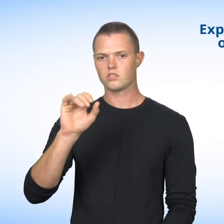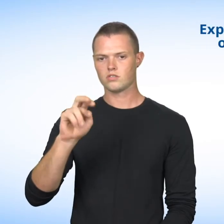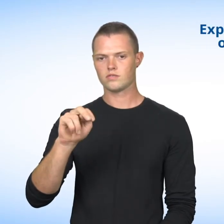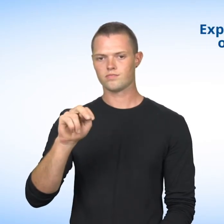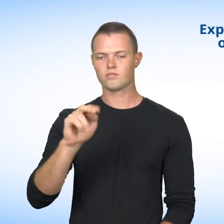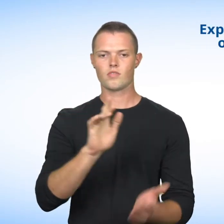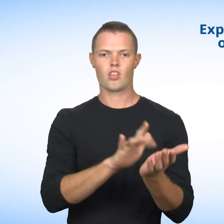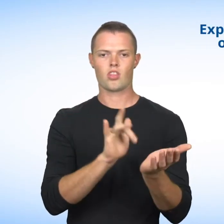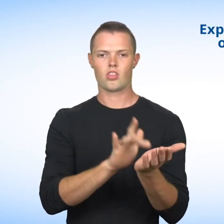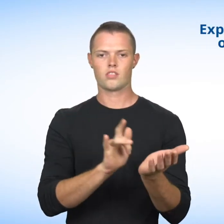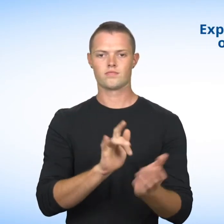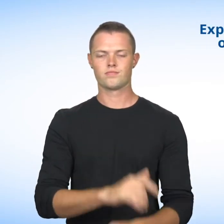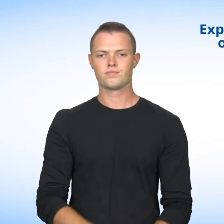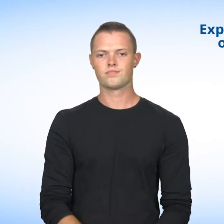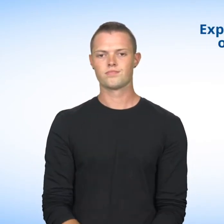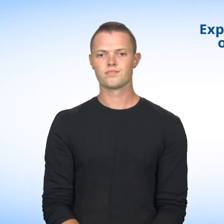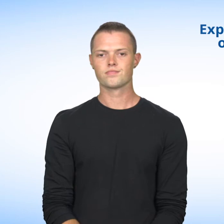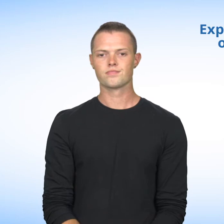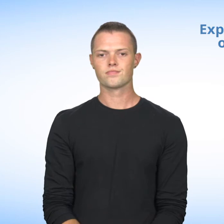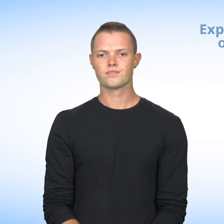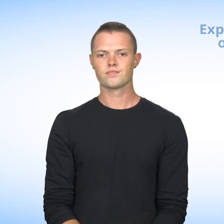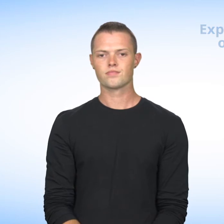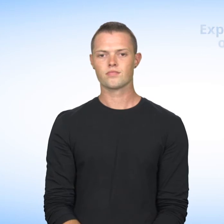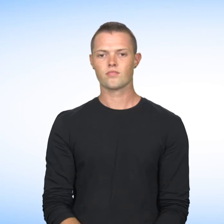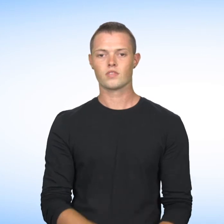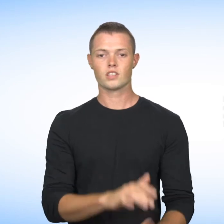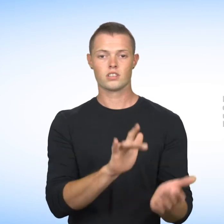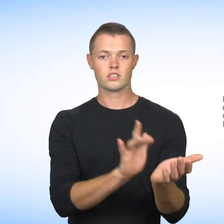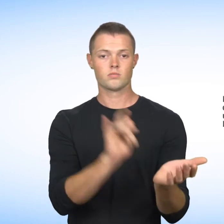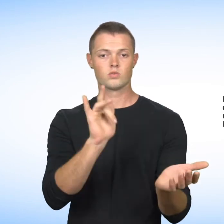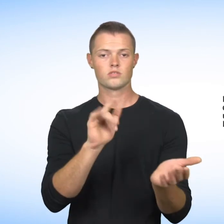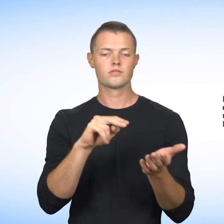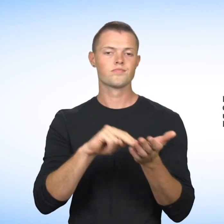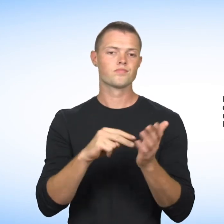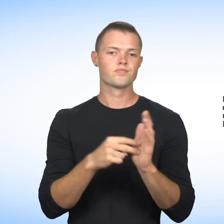Exploitation